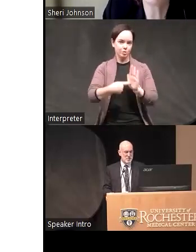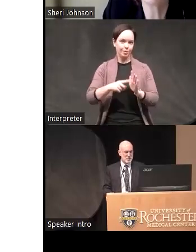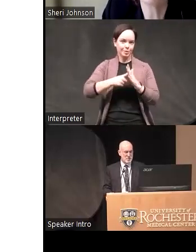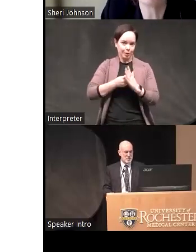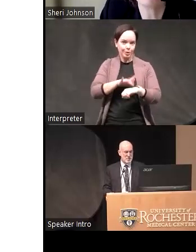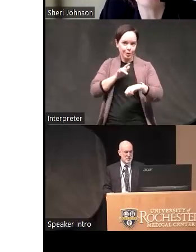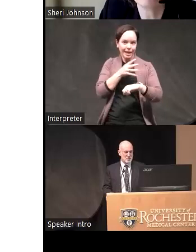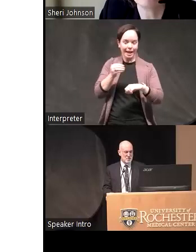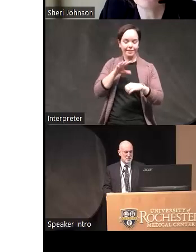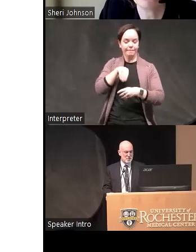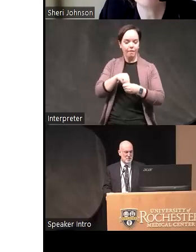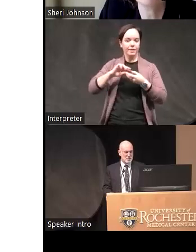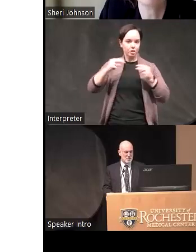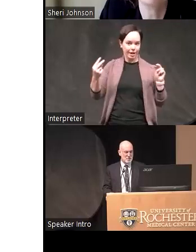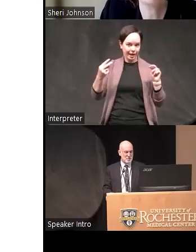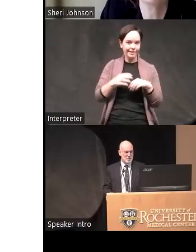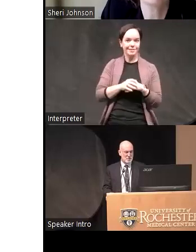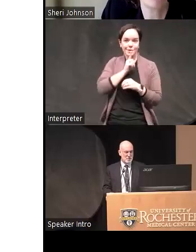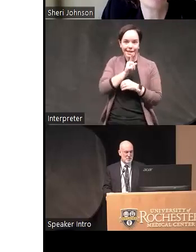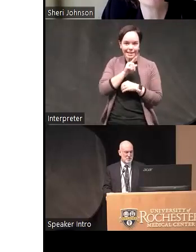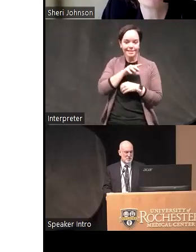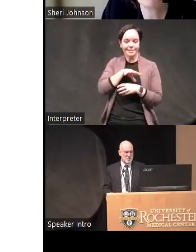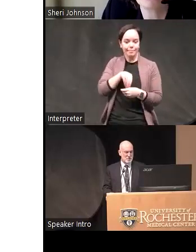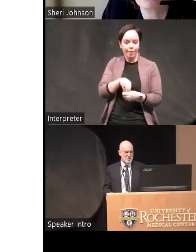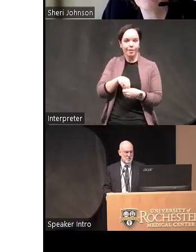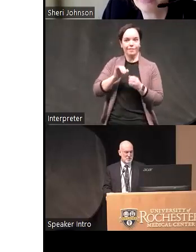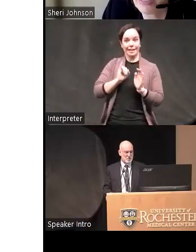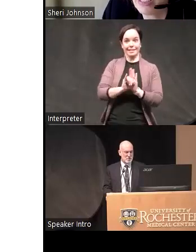part of identity formation it is going to influence relationships and self-esteem